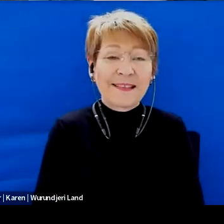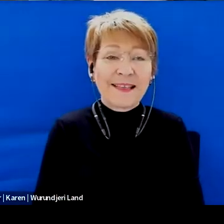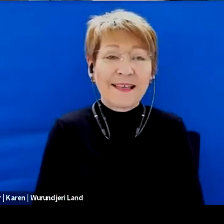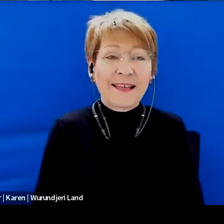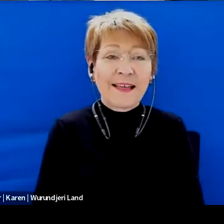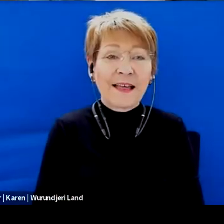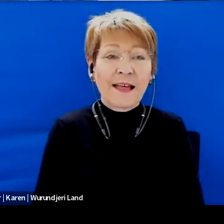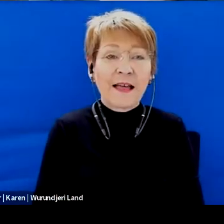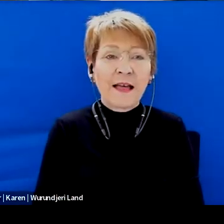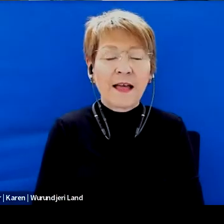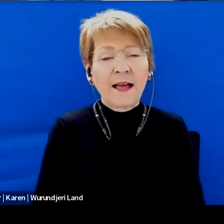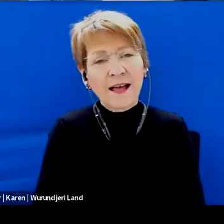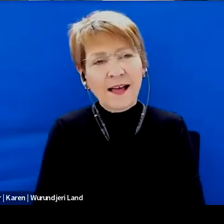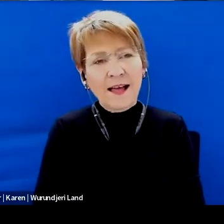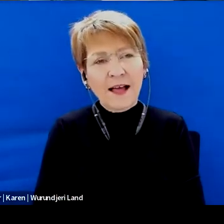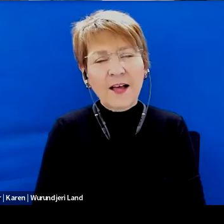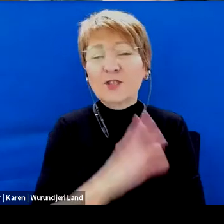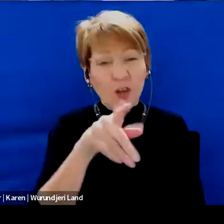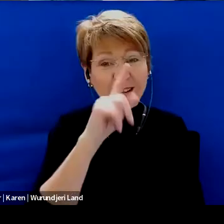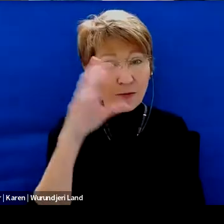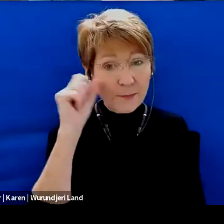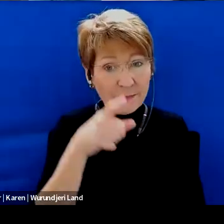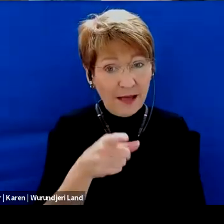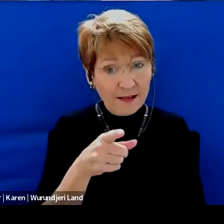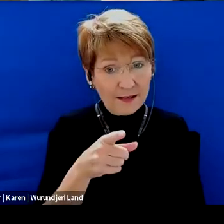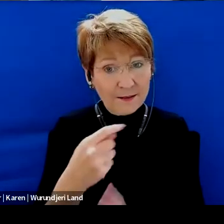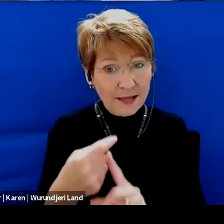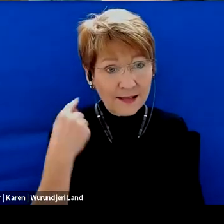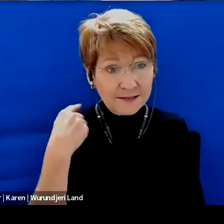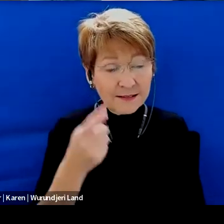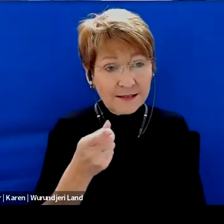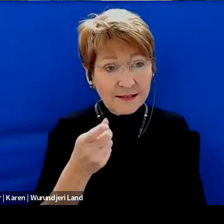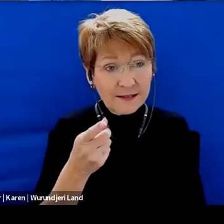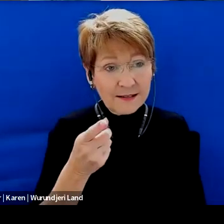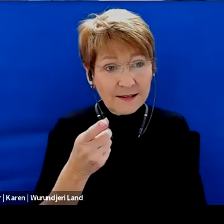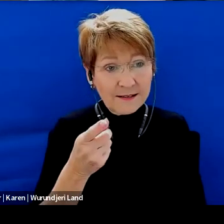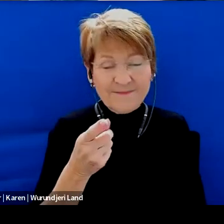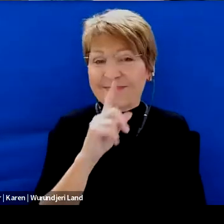You were saying you don't necessarily, you don't remember that time.